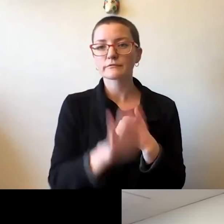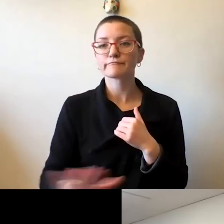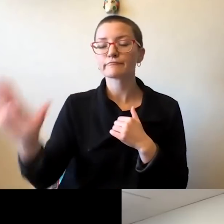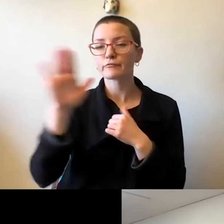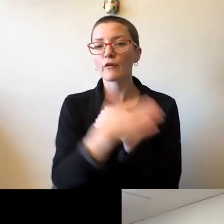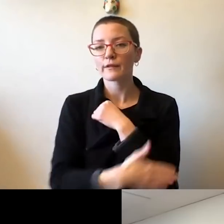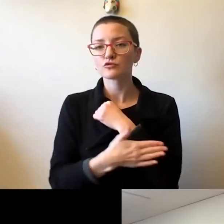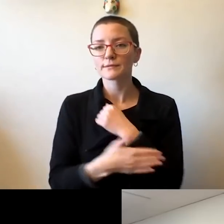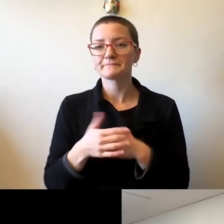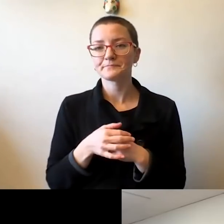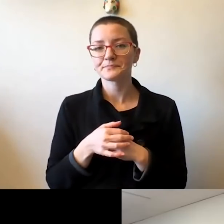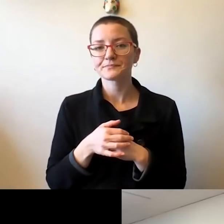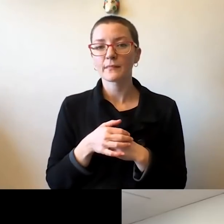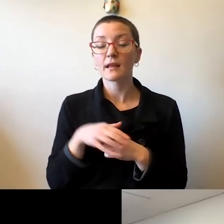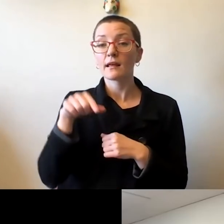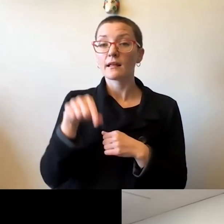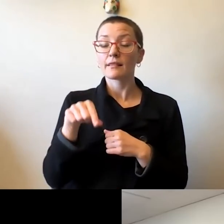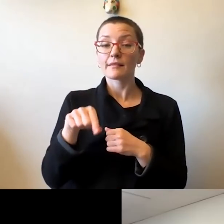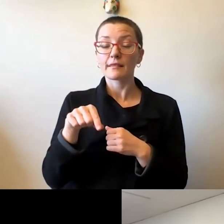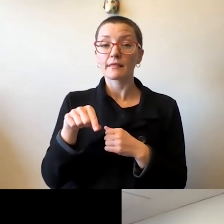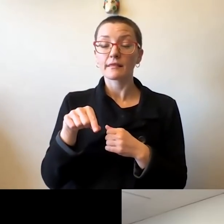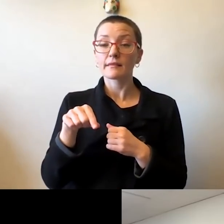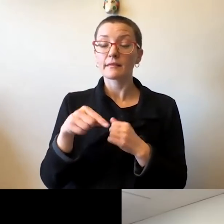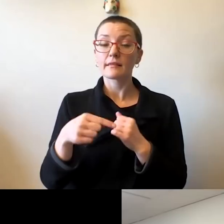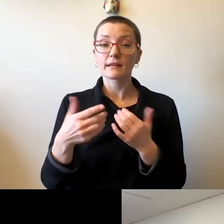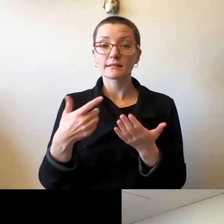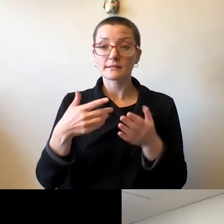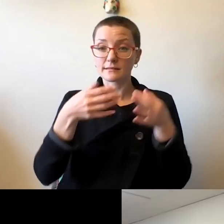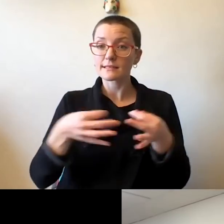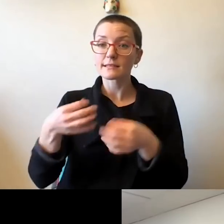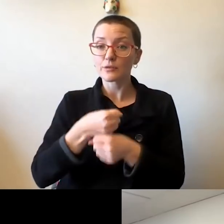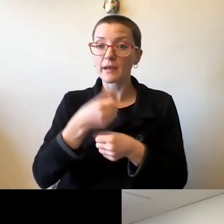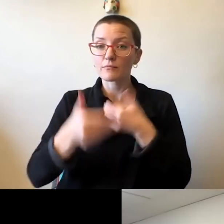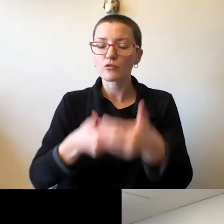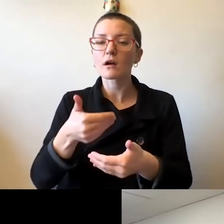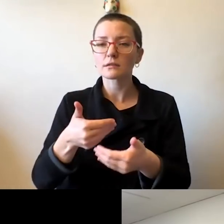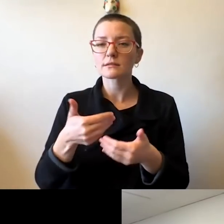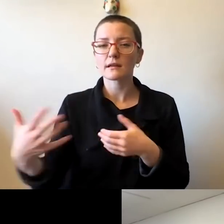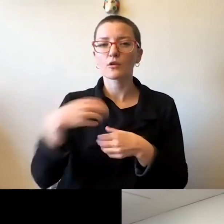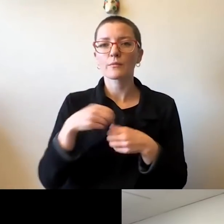So this is a data, information-rich, decision-making process that we have implemented.